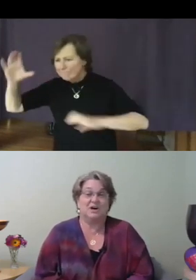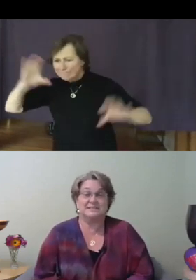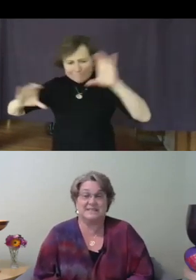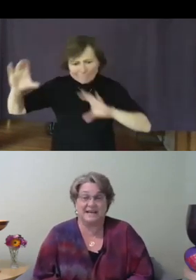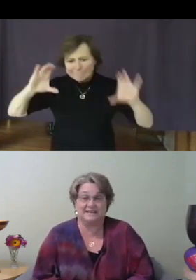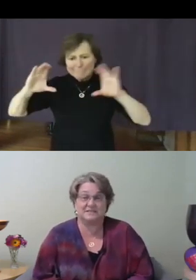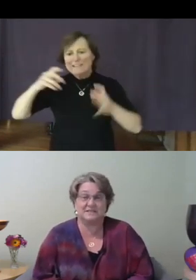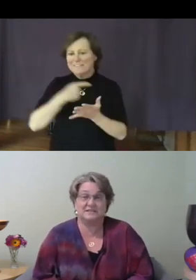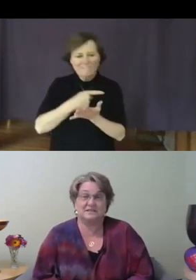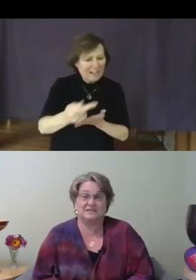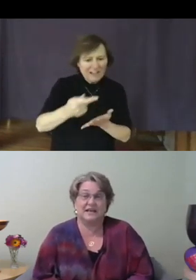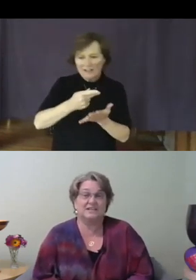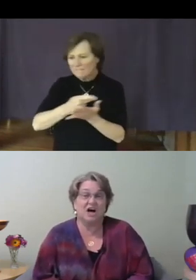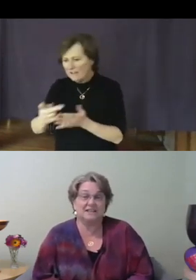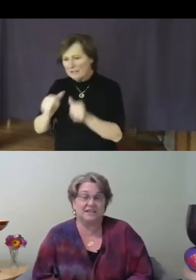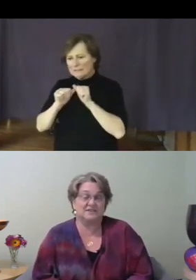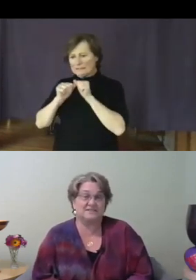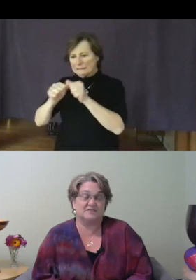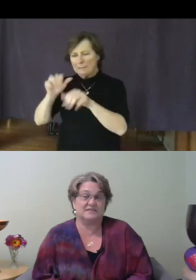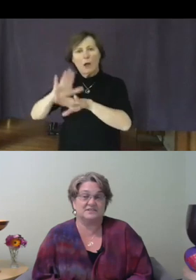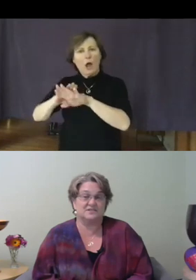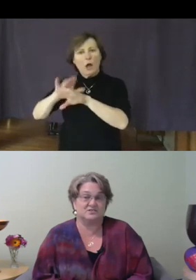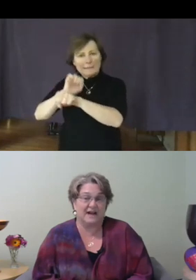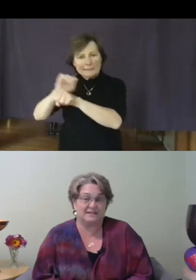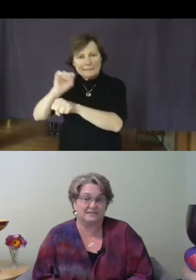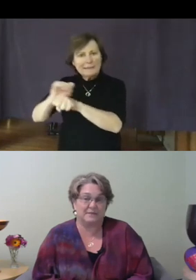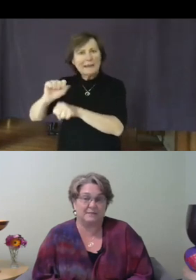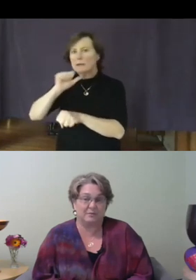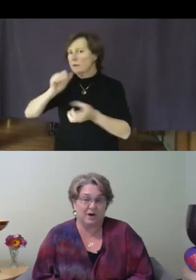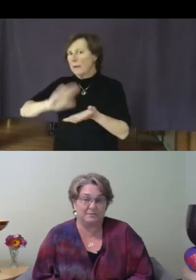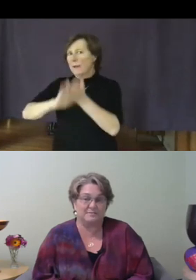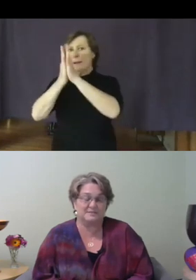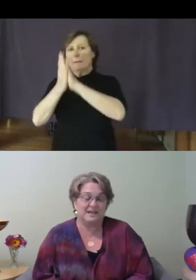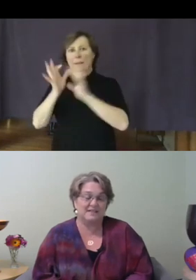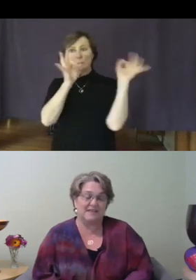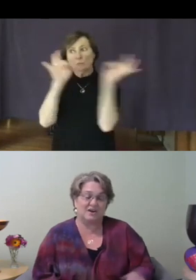task, and not let ourselves get distracted by the problems that are